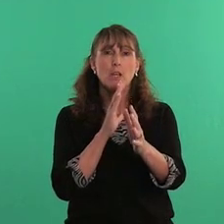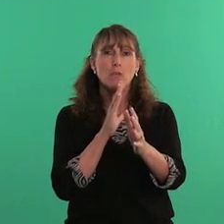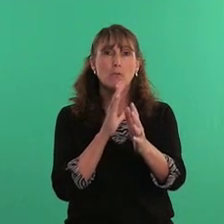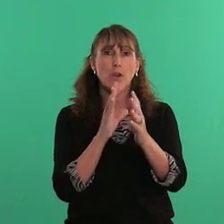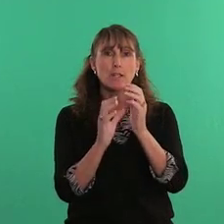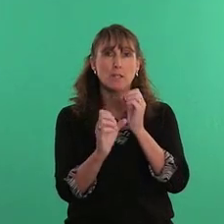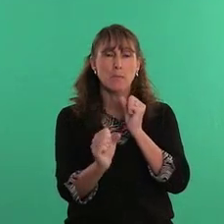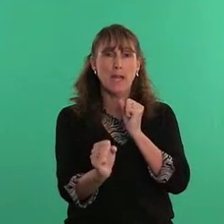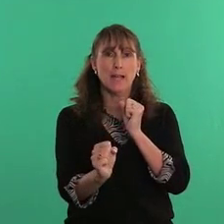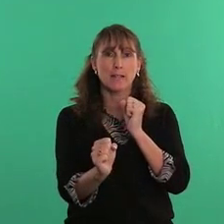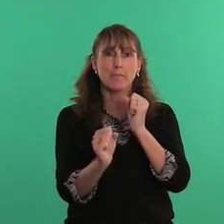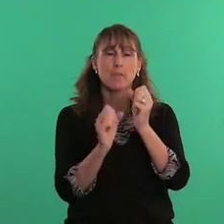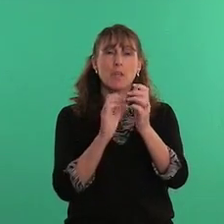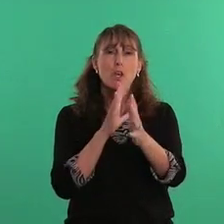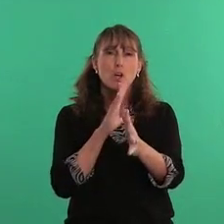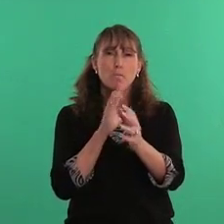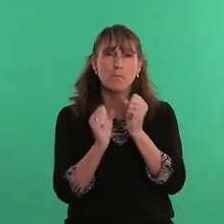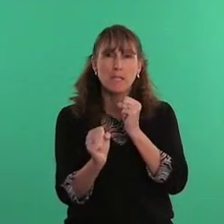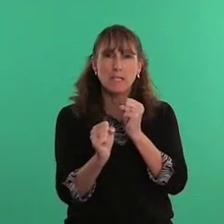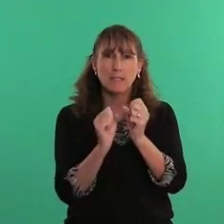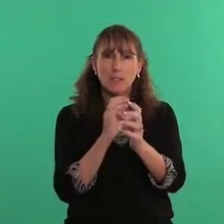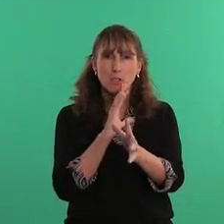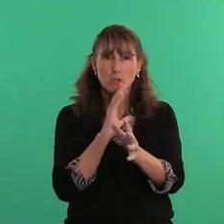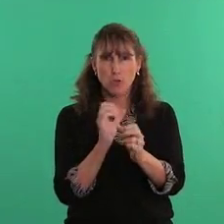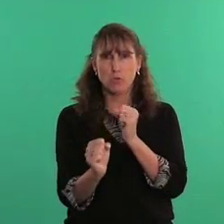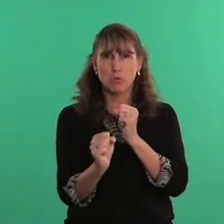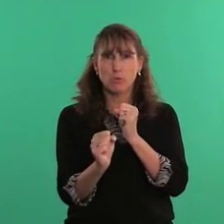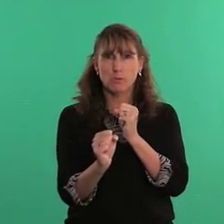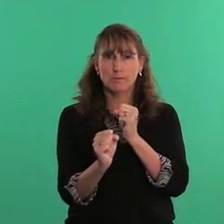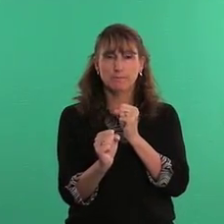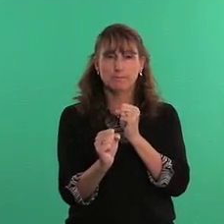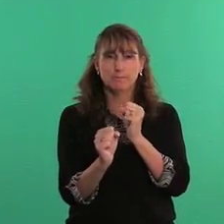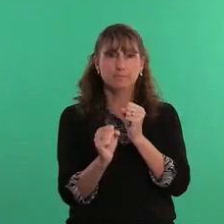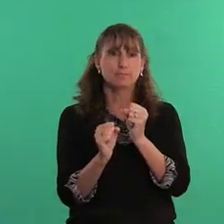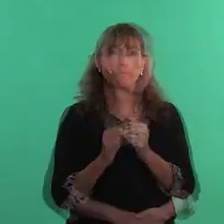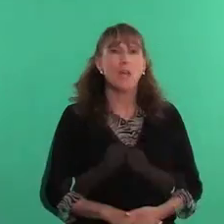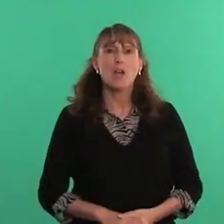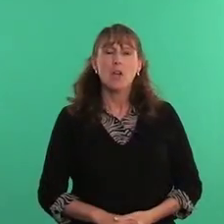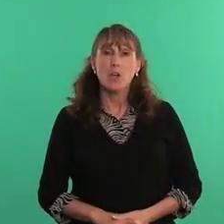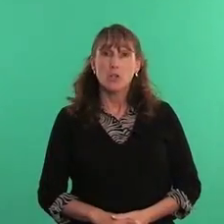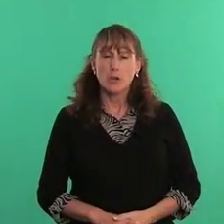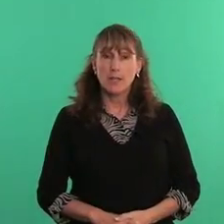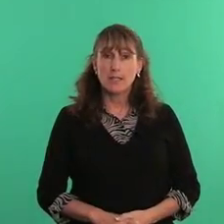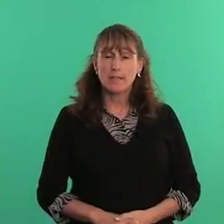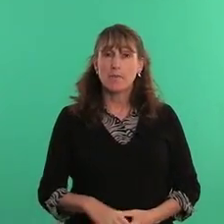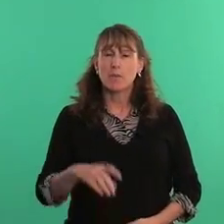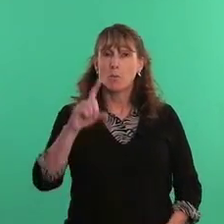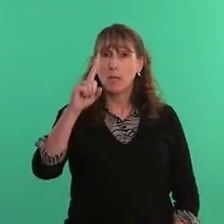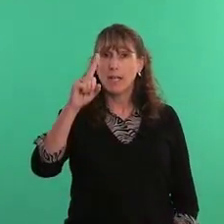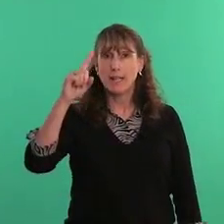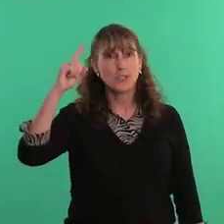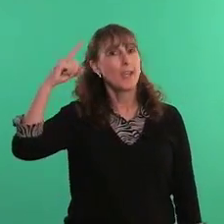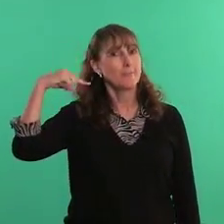front to back - mean, cruel crazy - one handshape